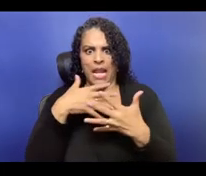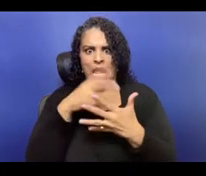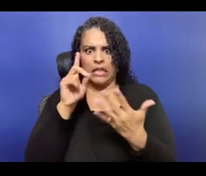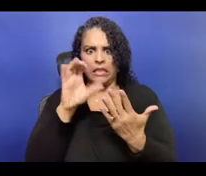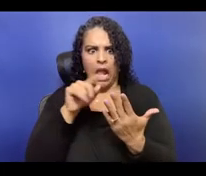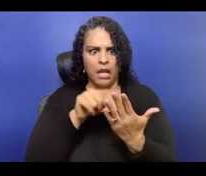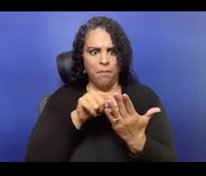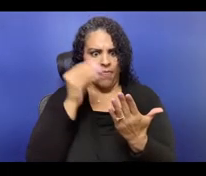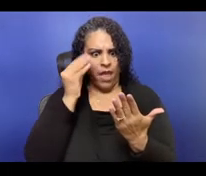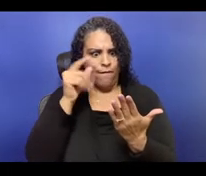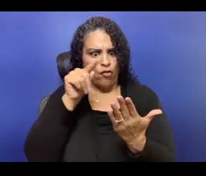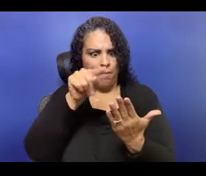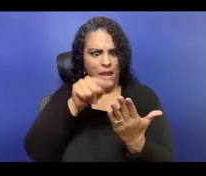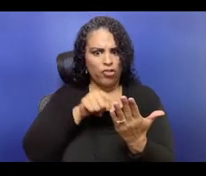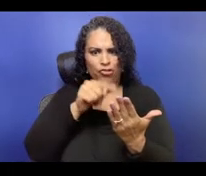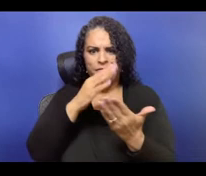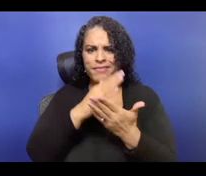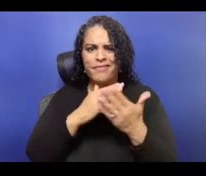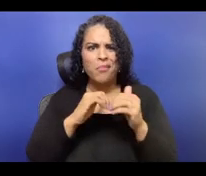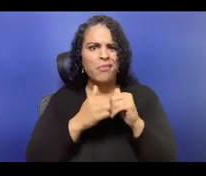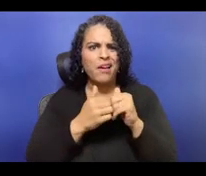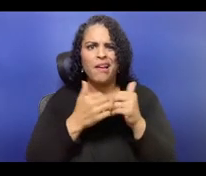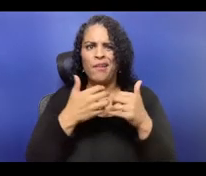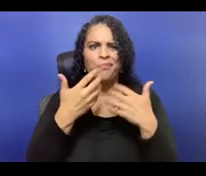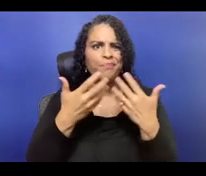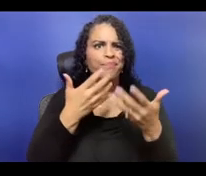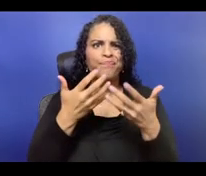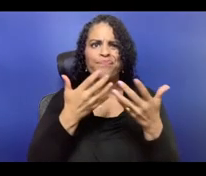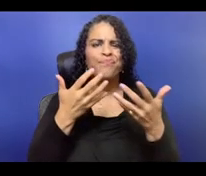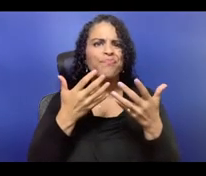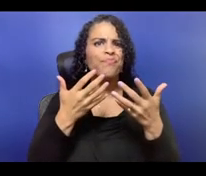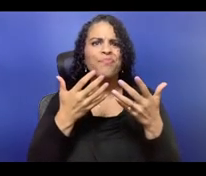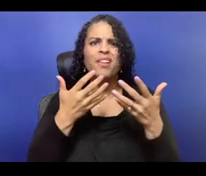and seeing those direct relationships and that direct intersectionality.